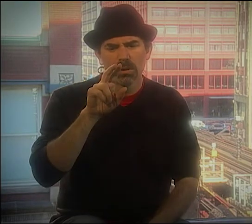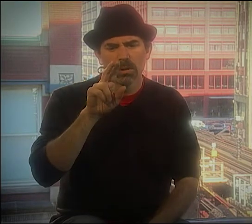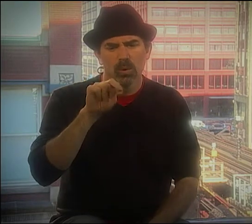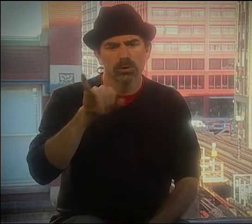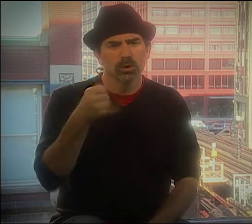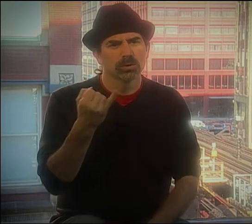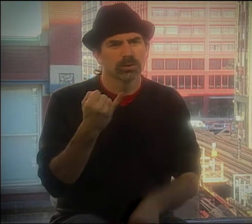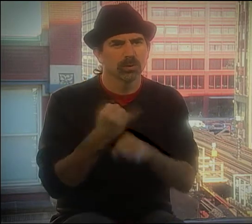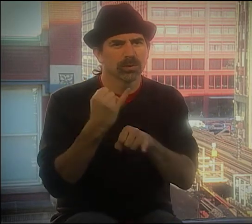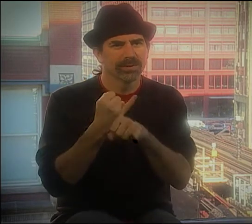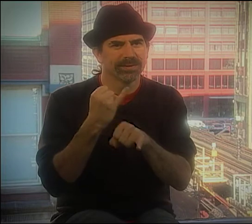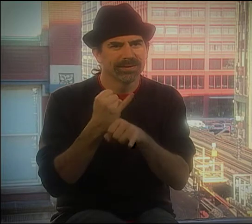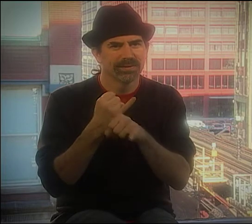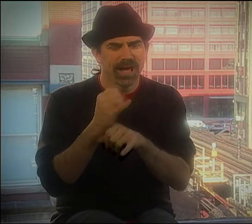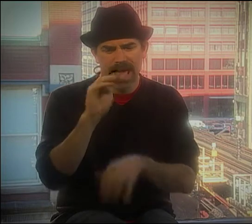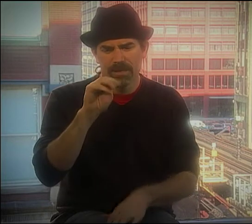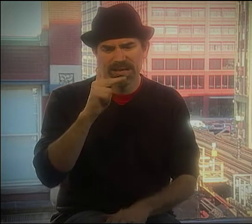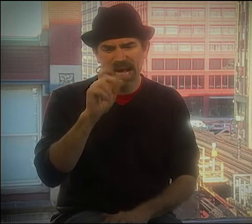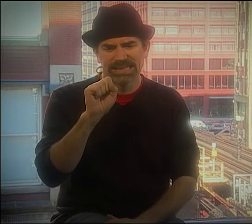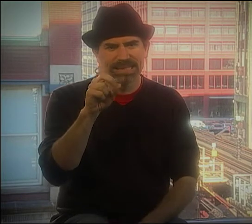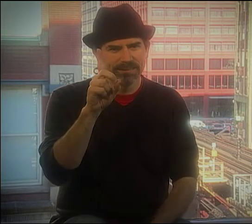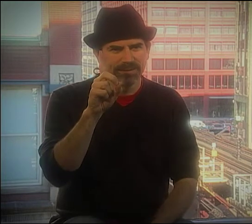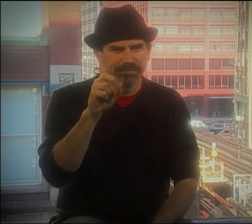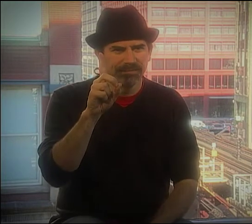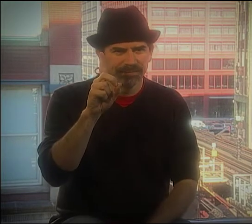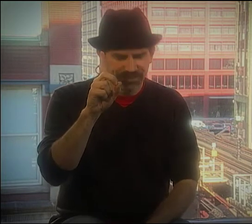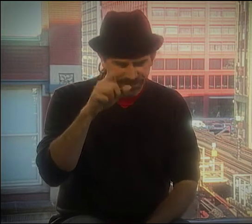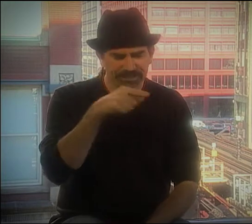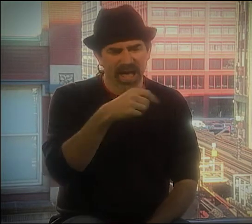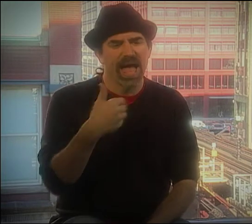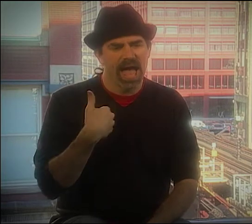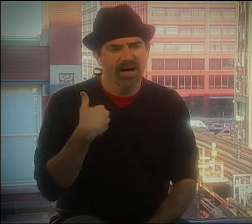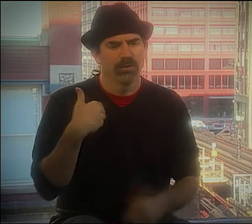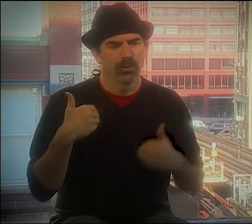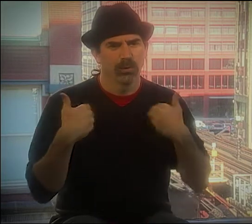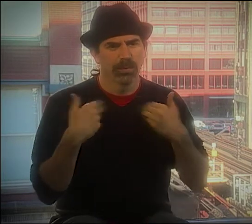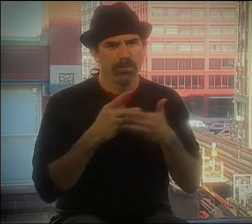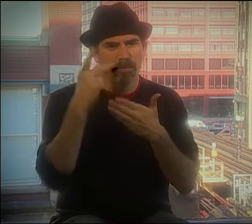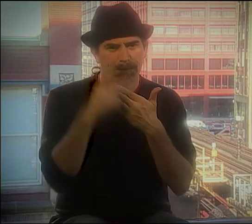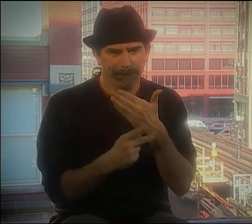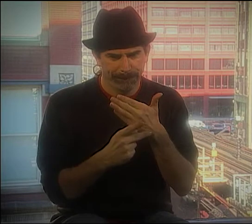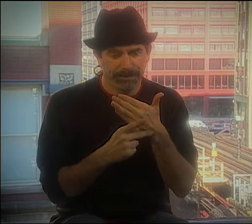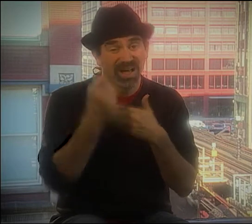I WENT TO THE SCHOOL FOR THE DEAF IN NEW JERSEY--THE MKSD.